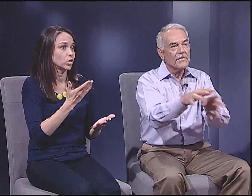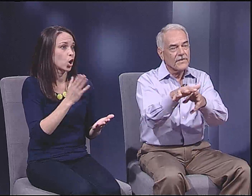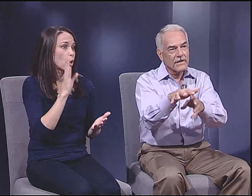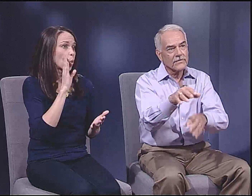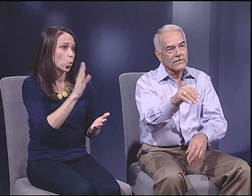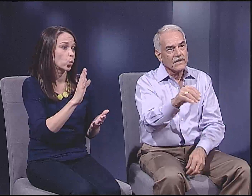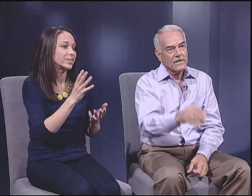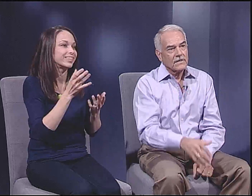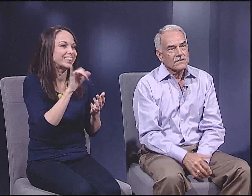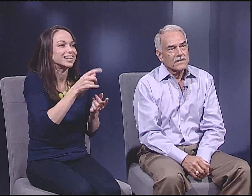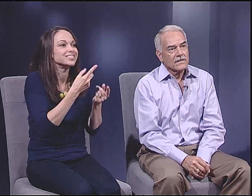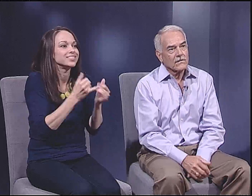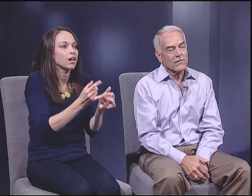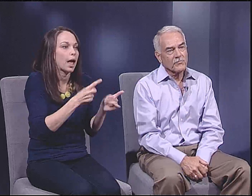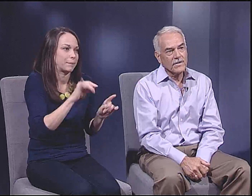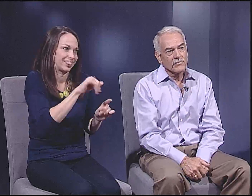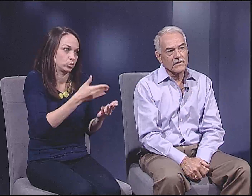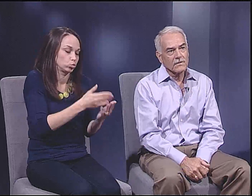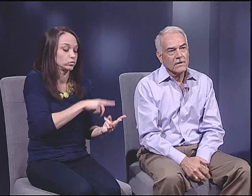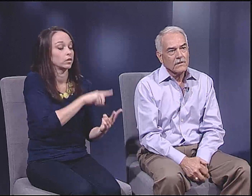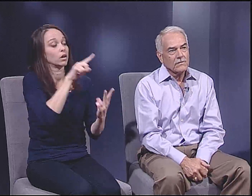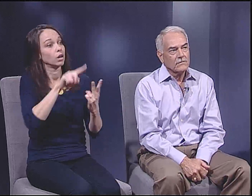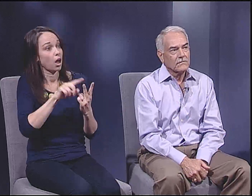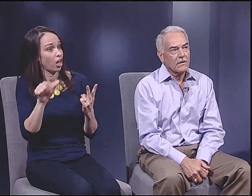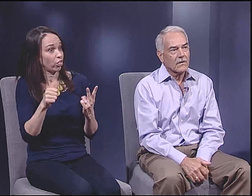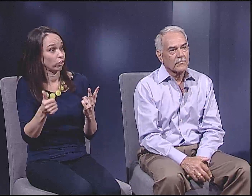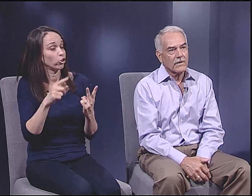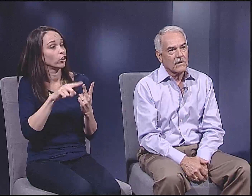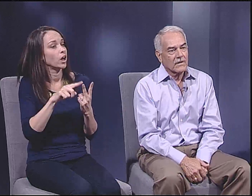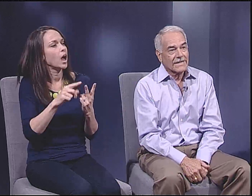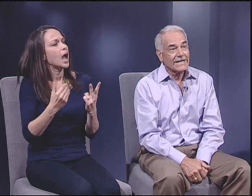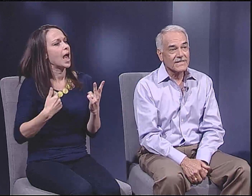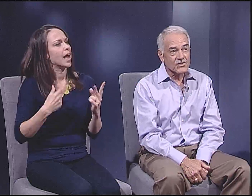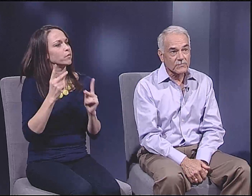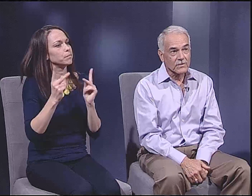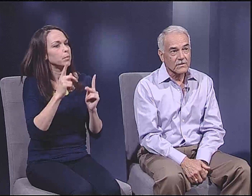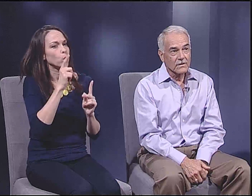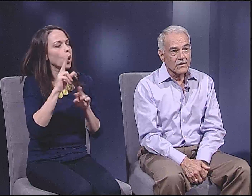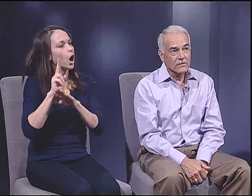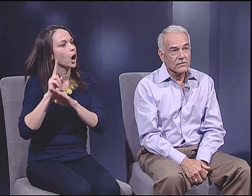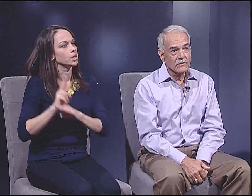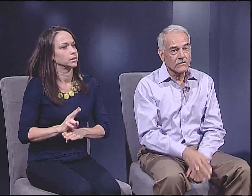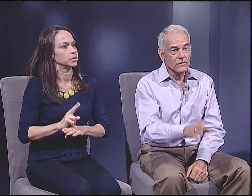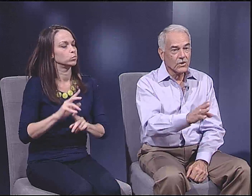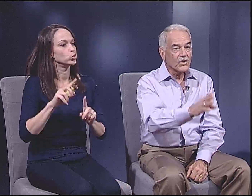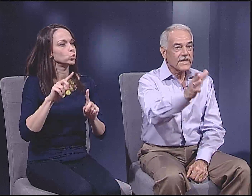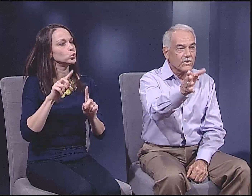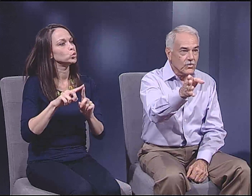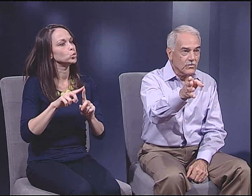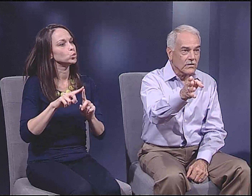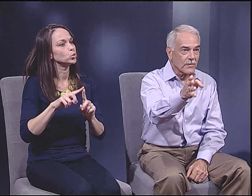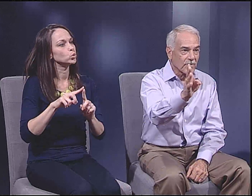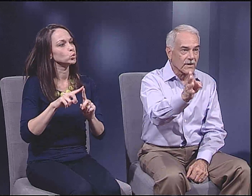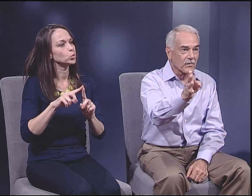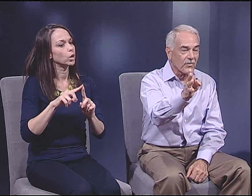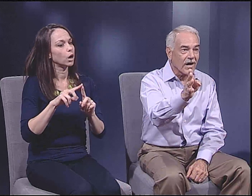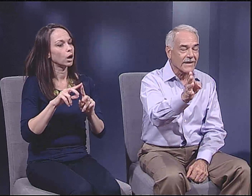The other is that there are people who are accustomed to looking to a political bloc.